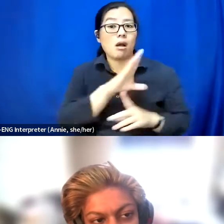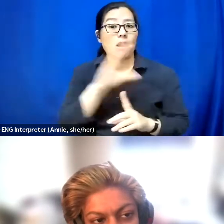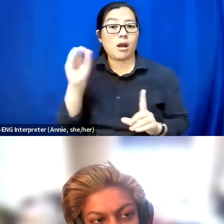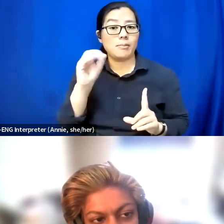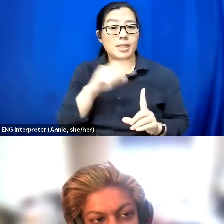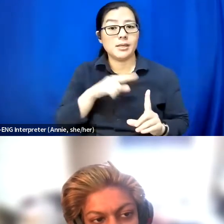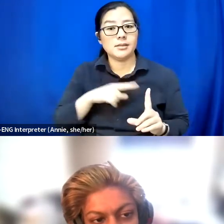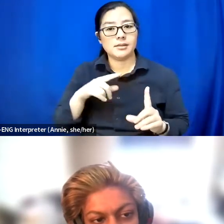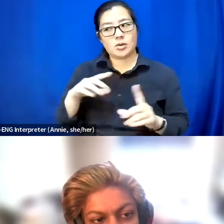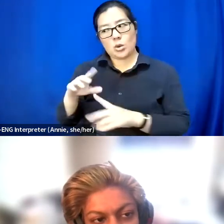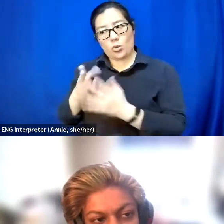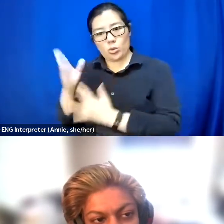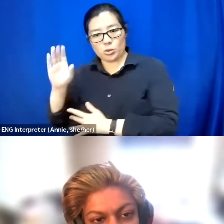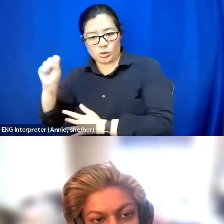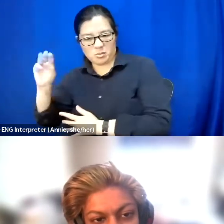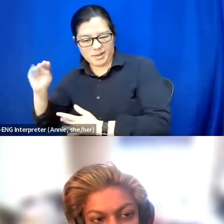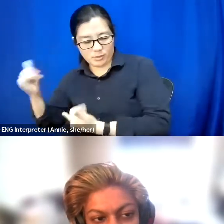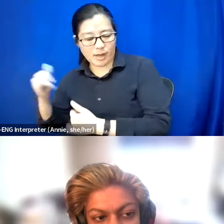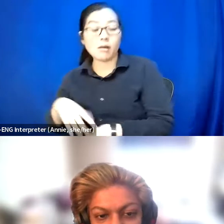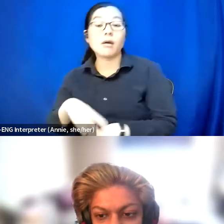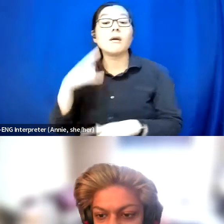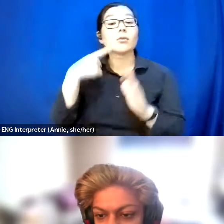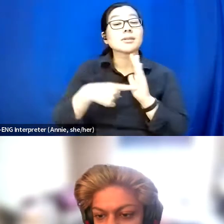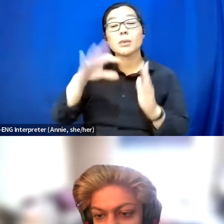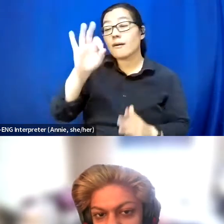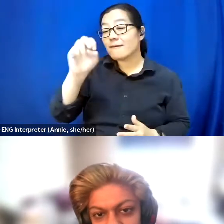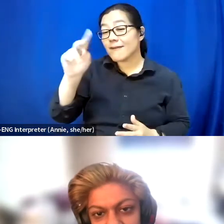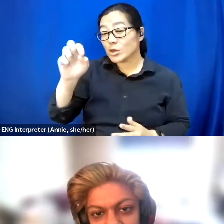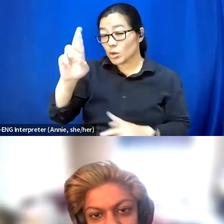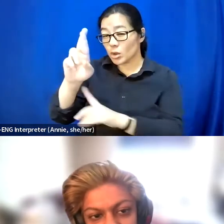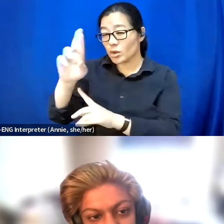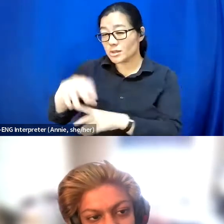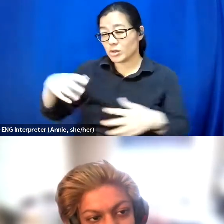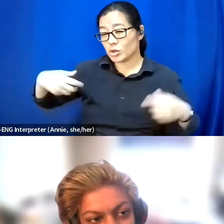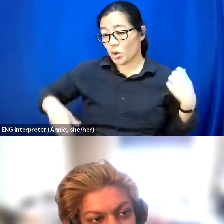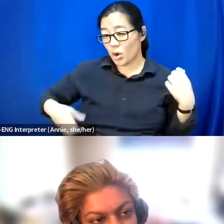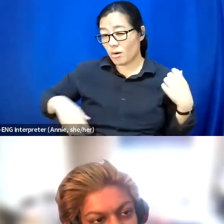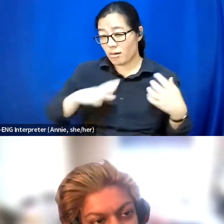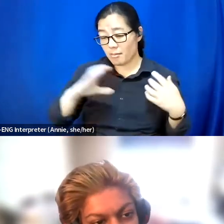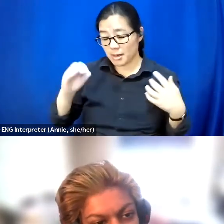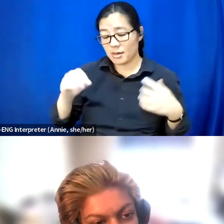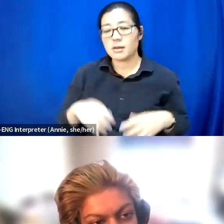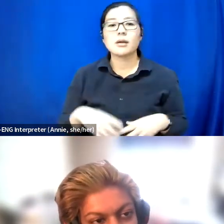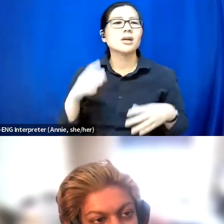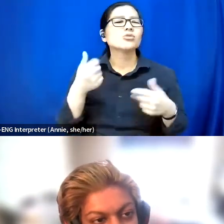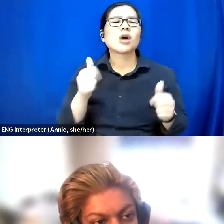And just kind of broadening the view on disability in that space.